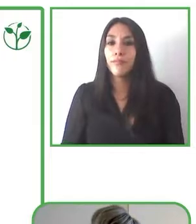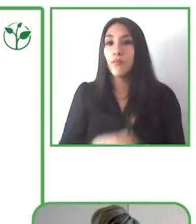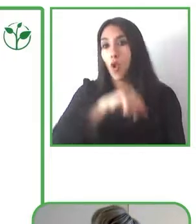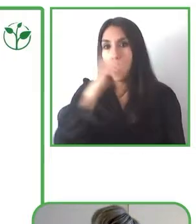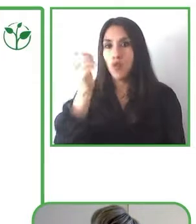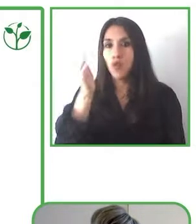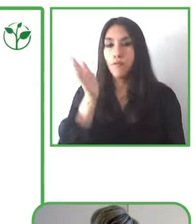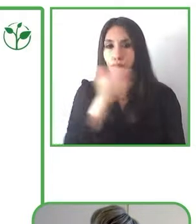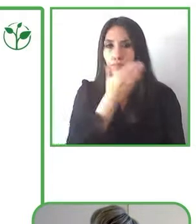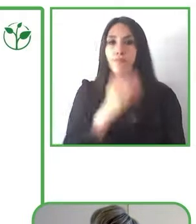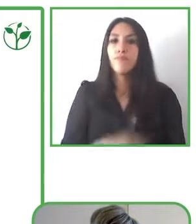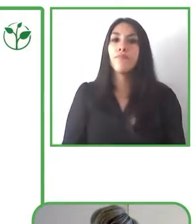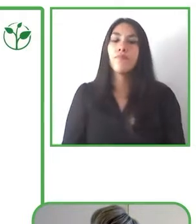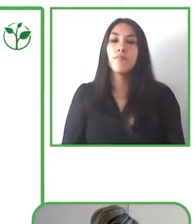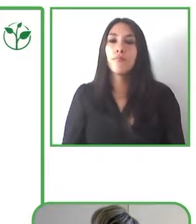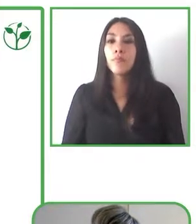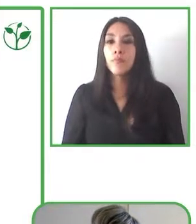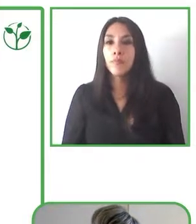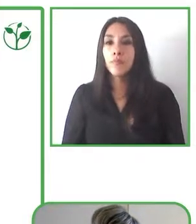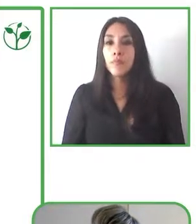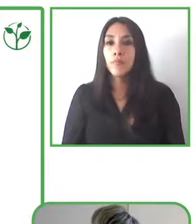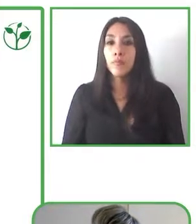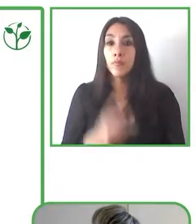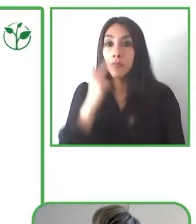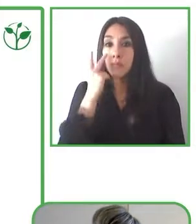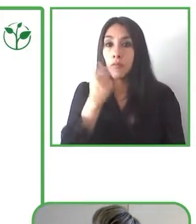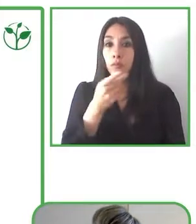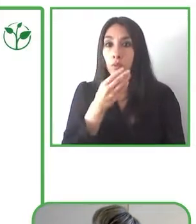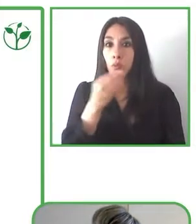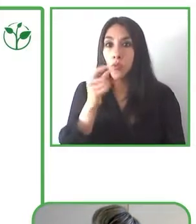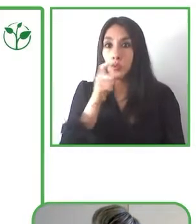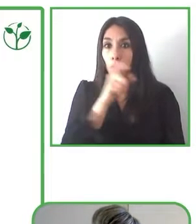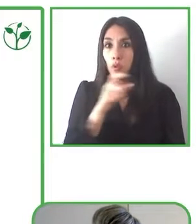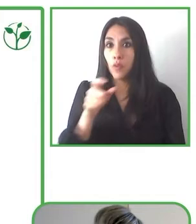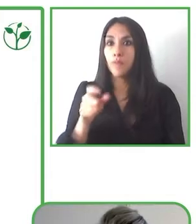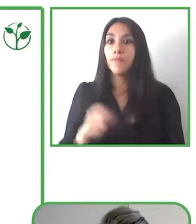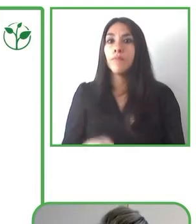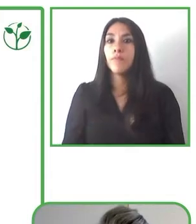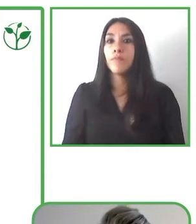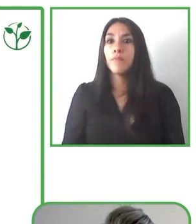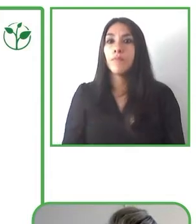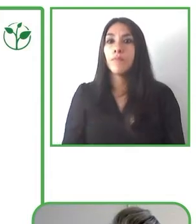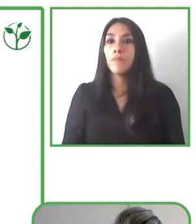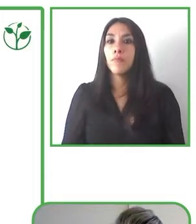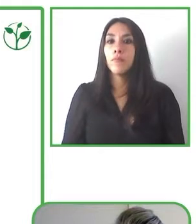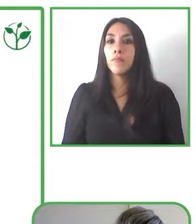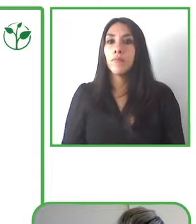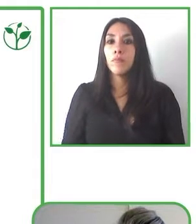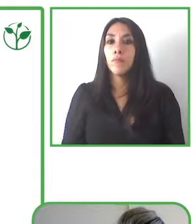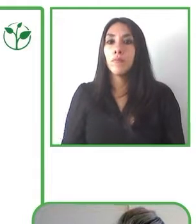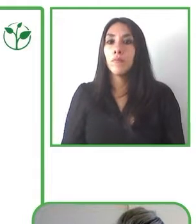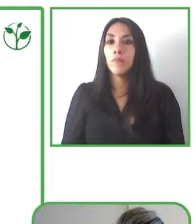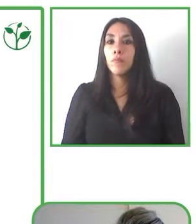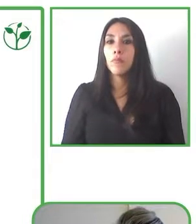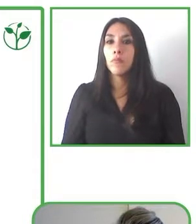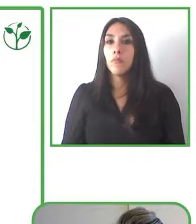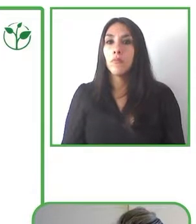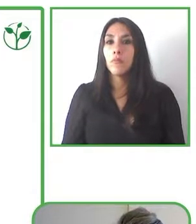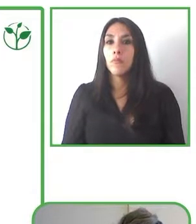Our specific objectives. We want to make VEM CA a worldwide reference in terms of accessible applications.